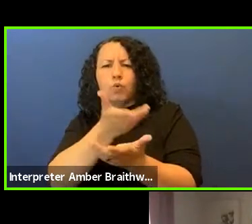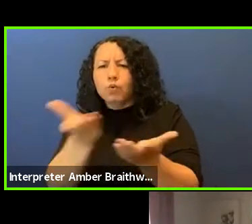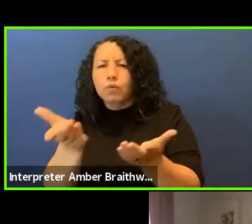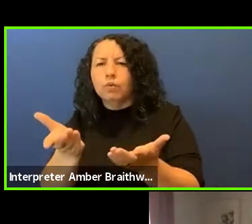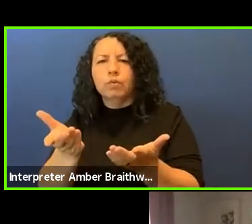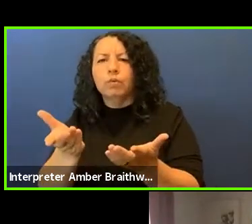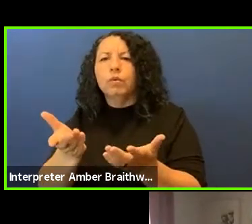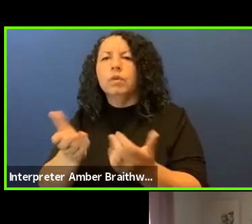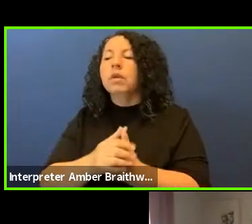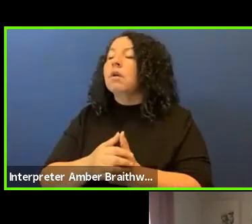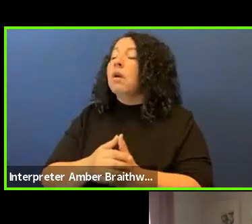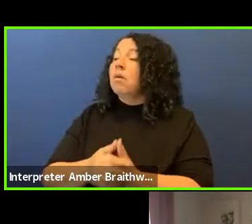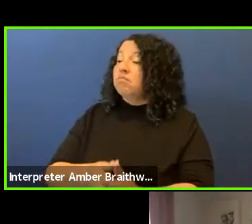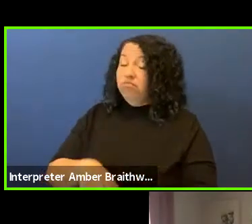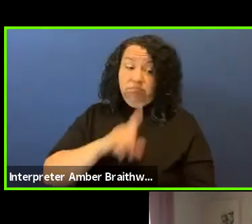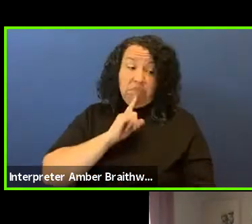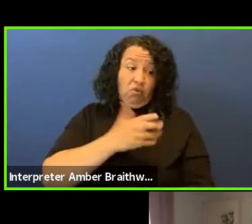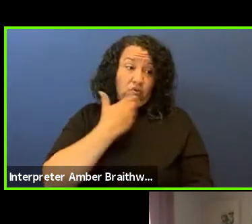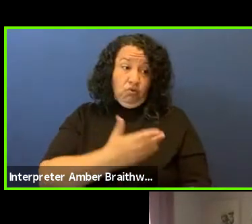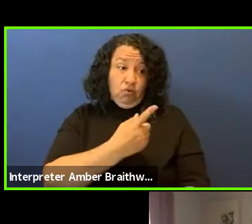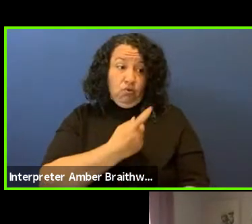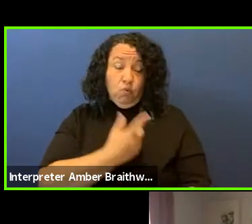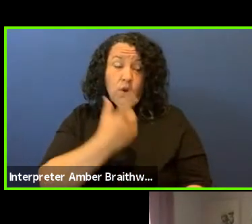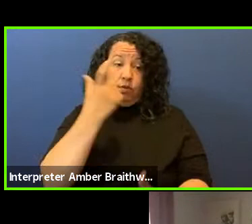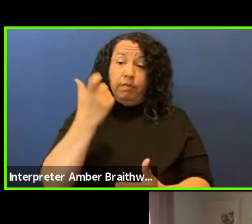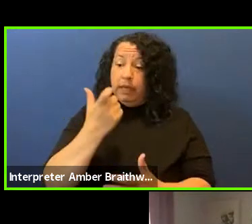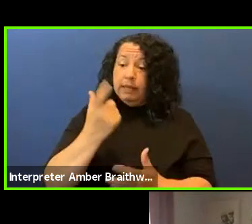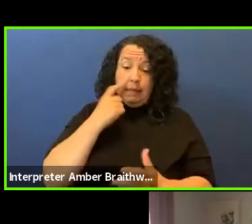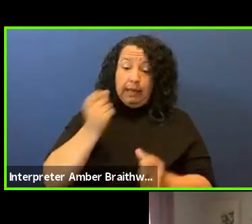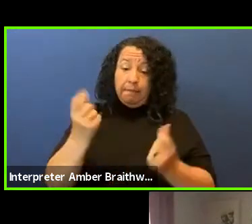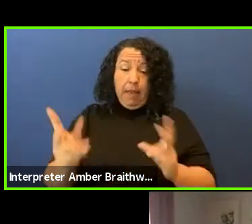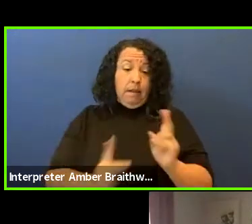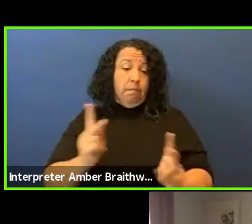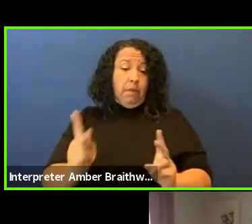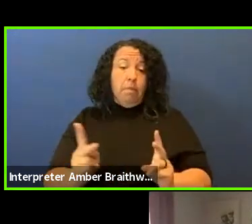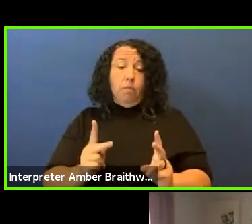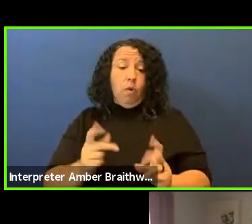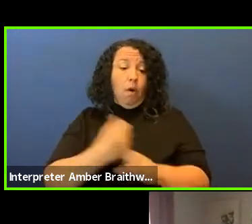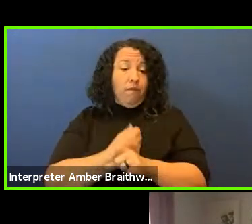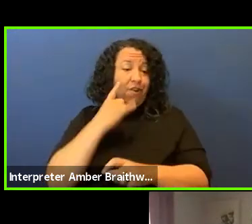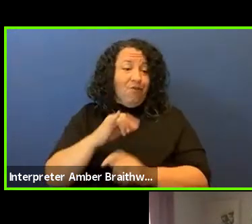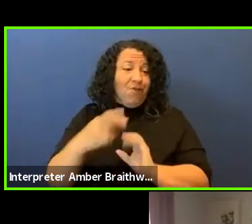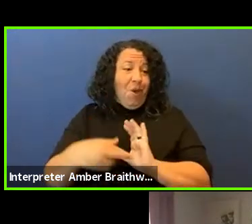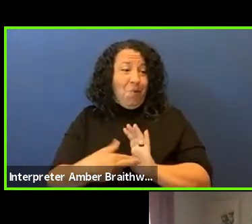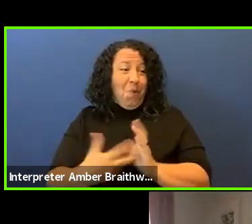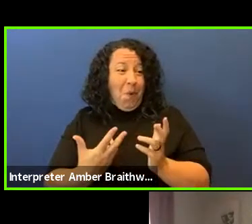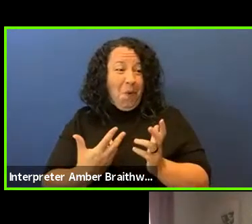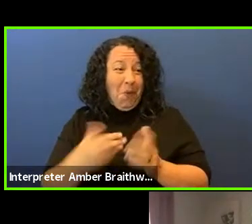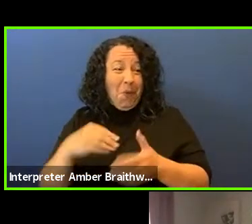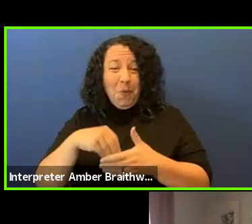I think a lot of people are kind of jostling for that role and within our communities across the board